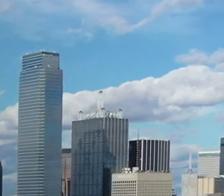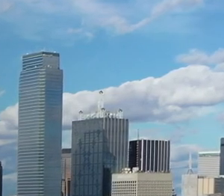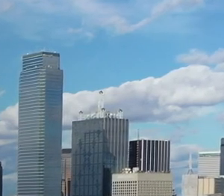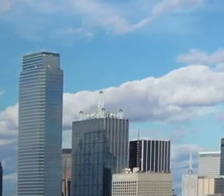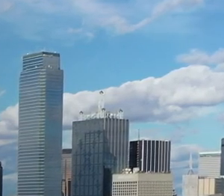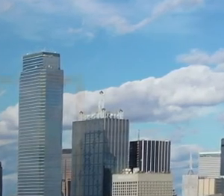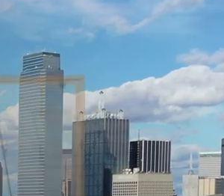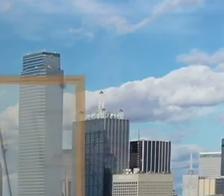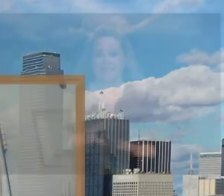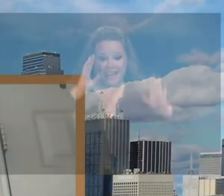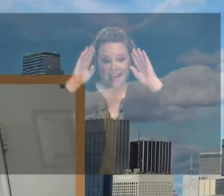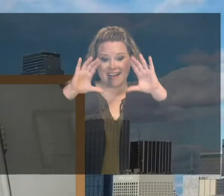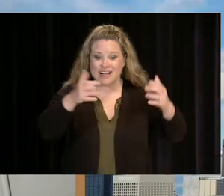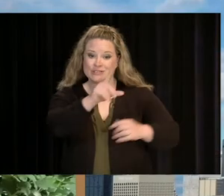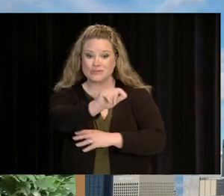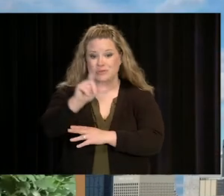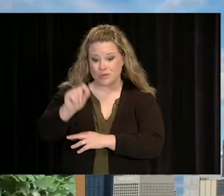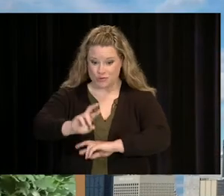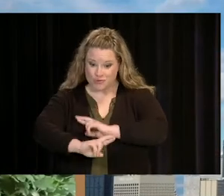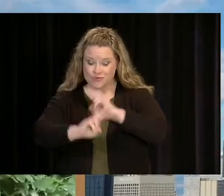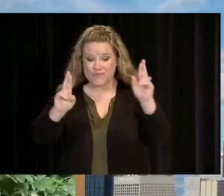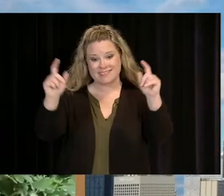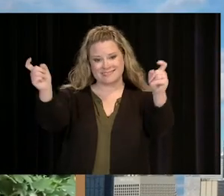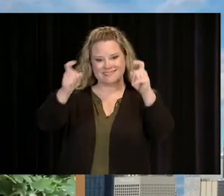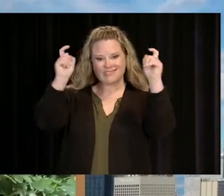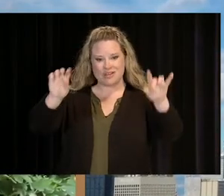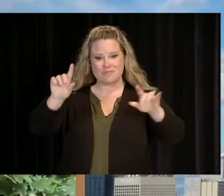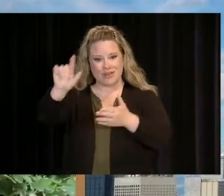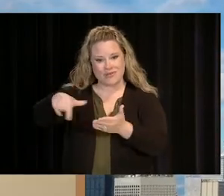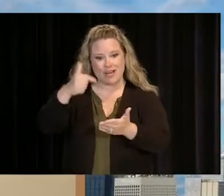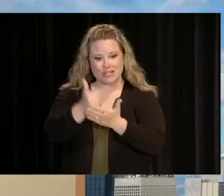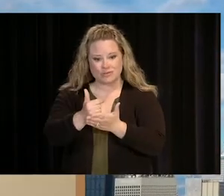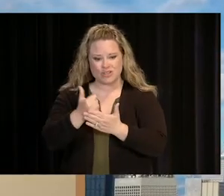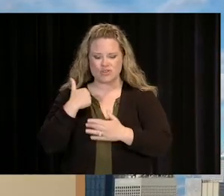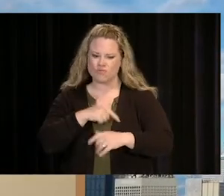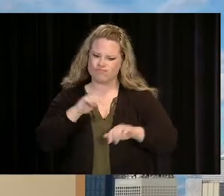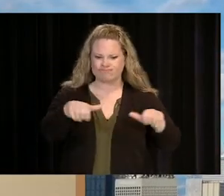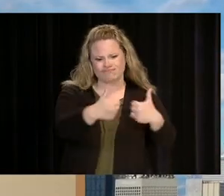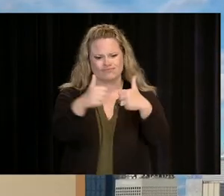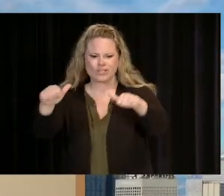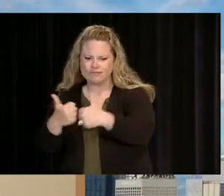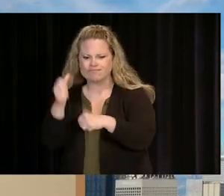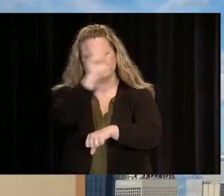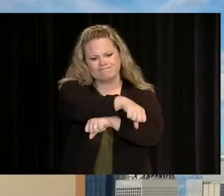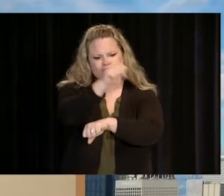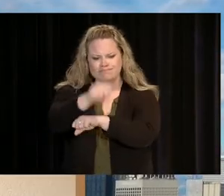HEY, CLASS OF 2020. ARE YOU READY TO CELEBRATE GRADUATION? WE'VE OVERCOME A LOT OF CHALLENGES TO REACH THIS POINT.